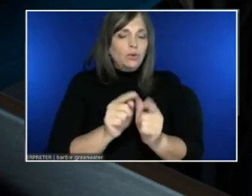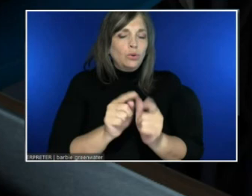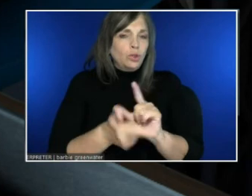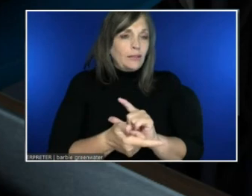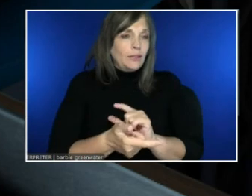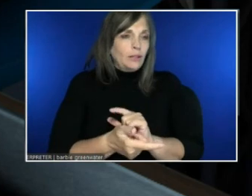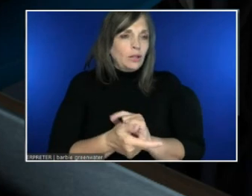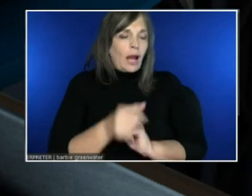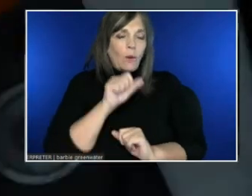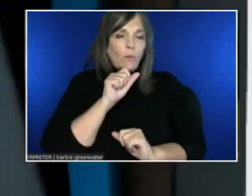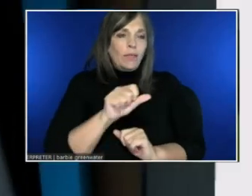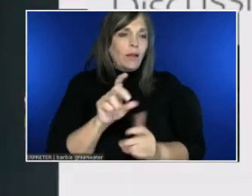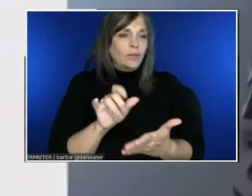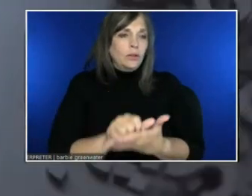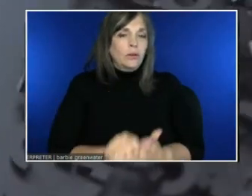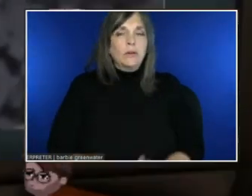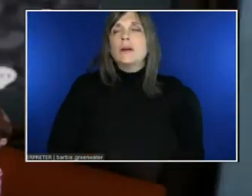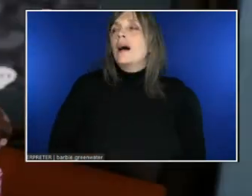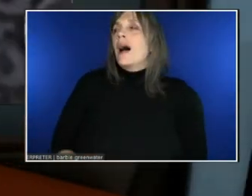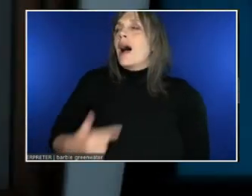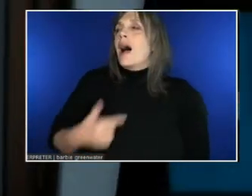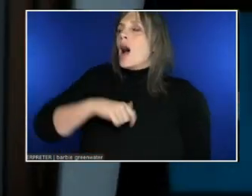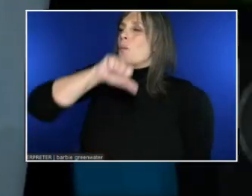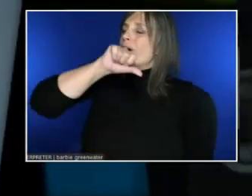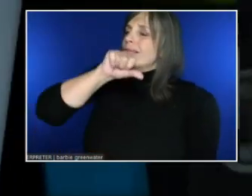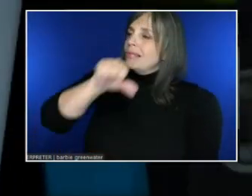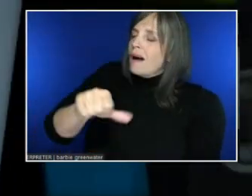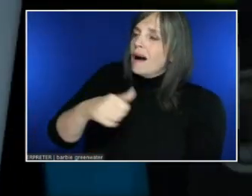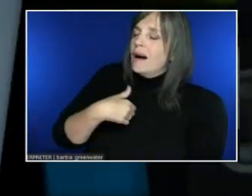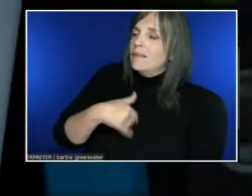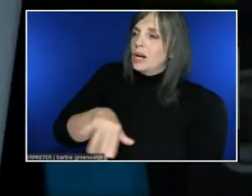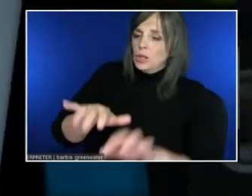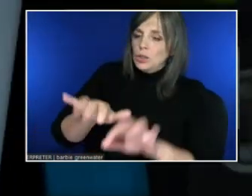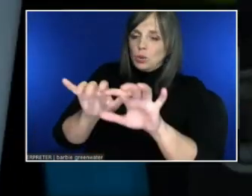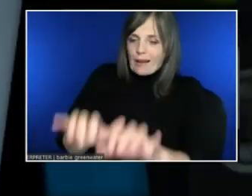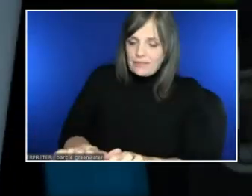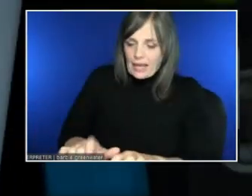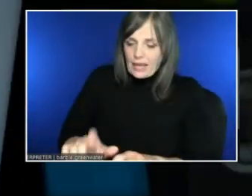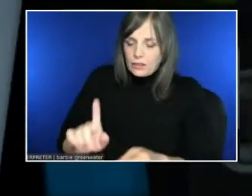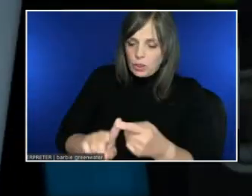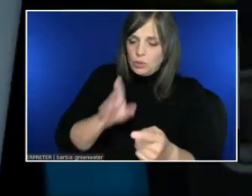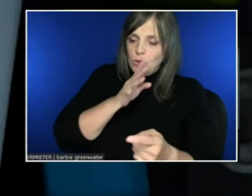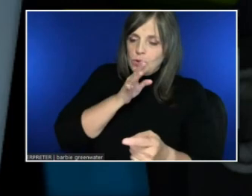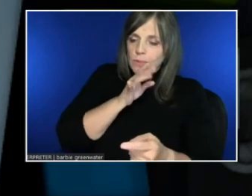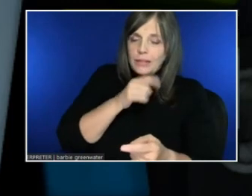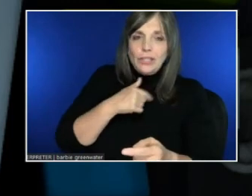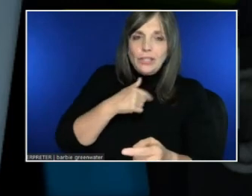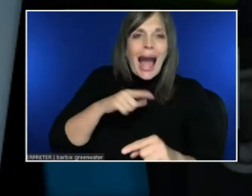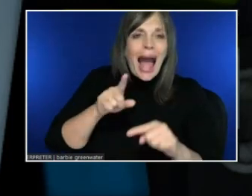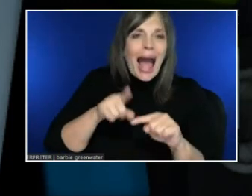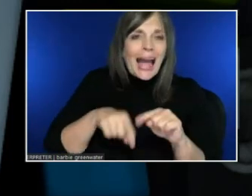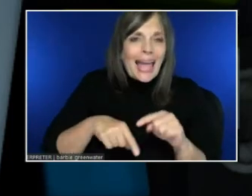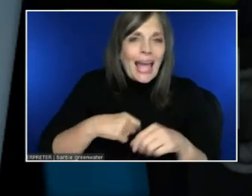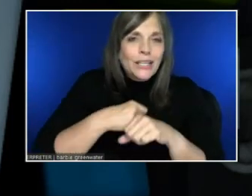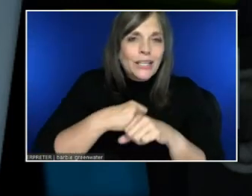I would love to have text-to-speech. I can't make any product announcements today. Okay.